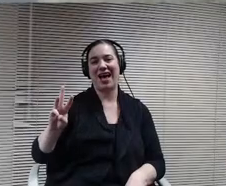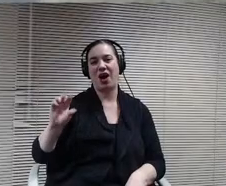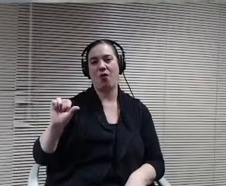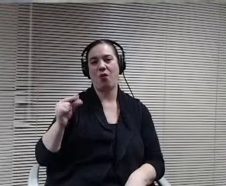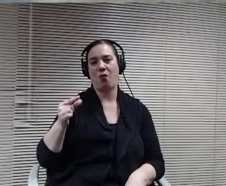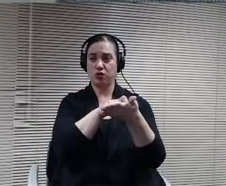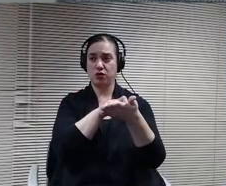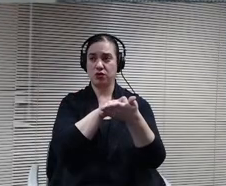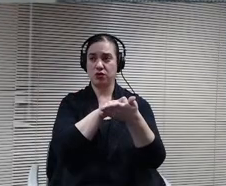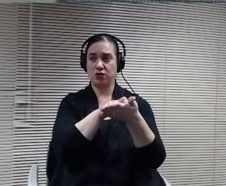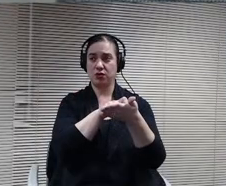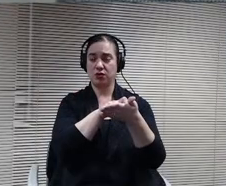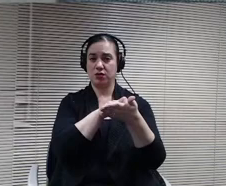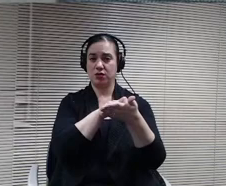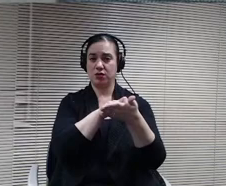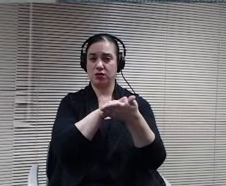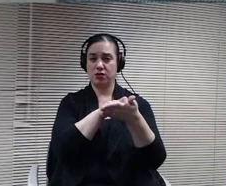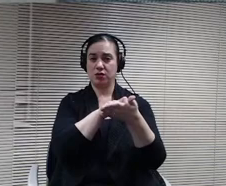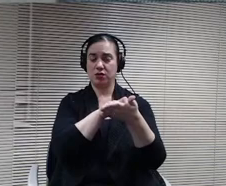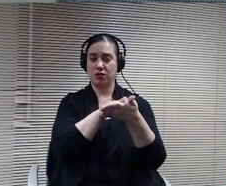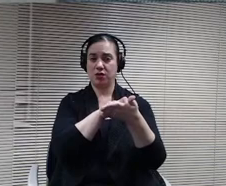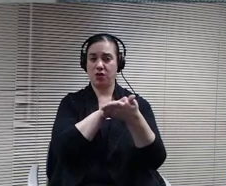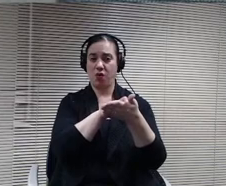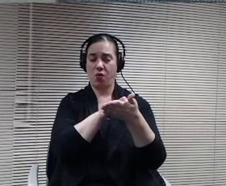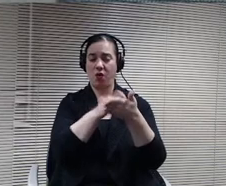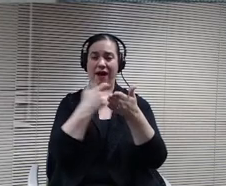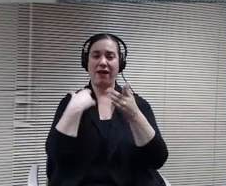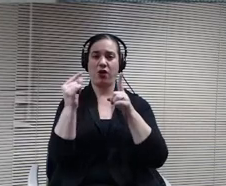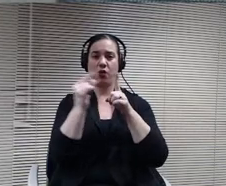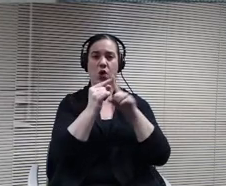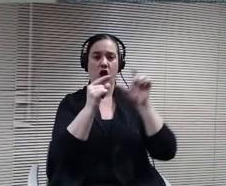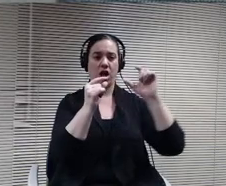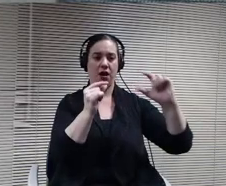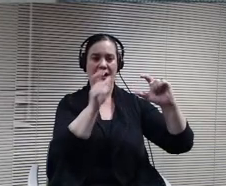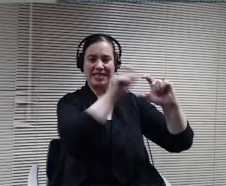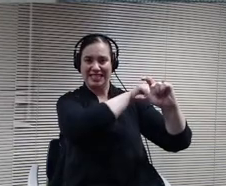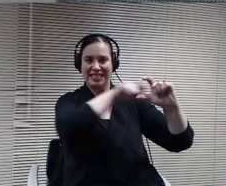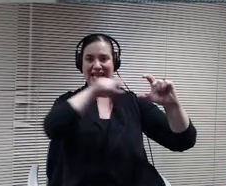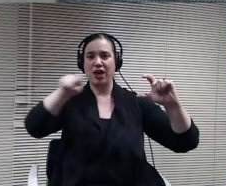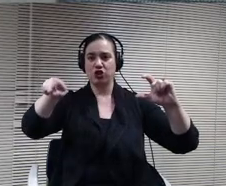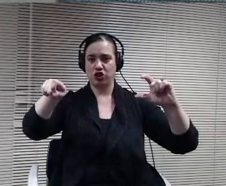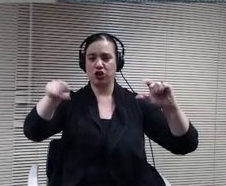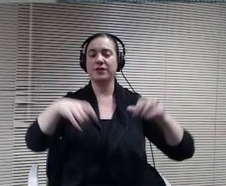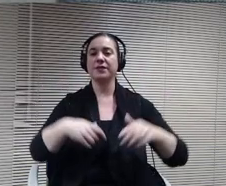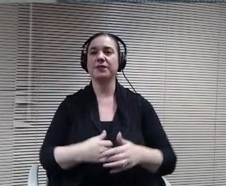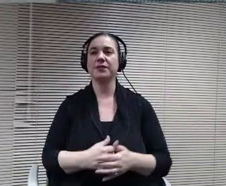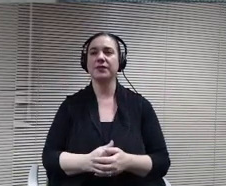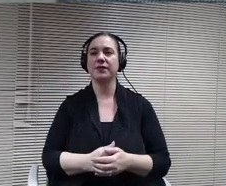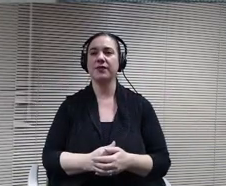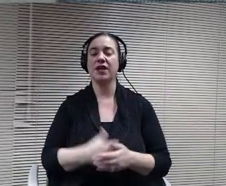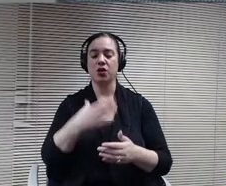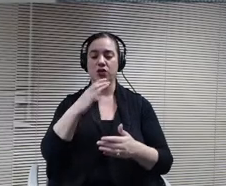So through the words. And so this is this, gone through quite a few changes, so